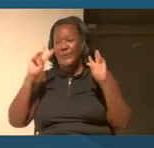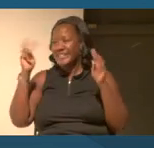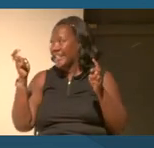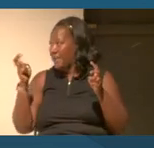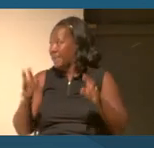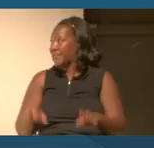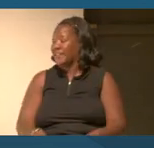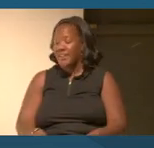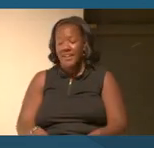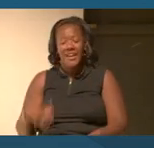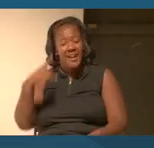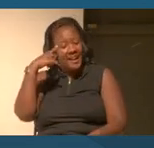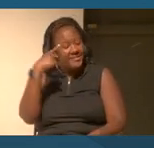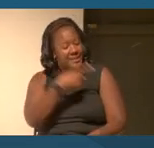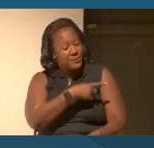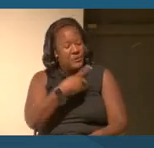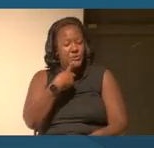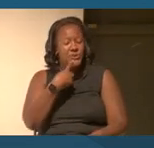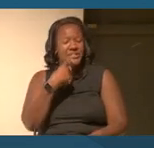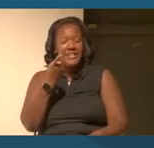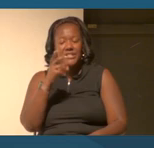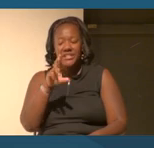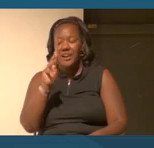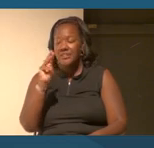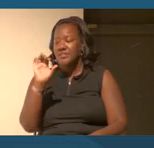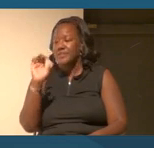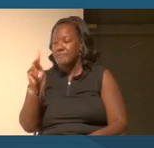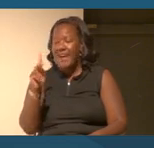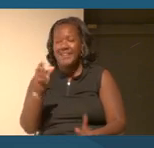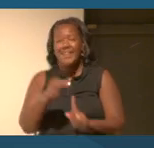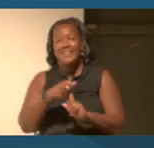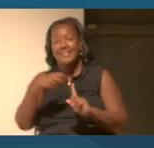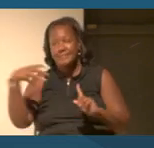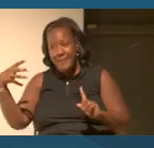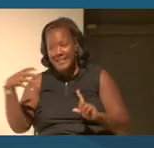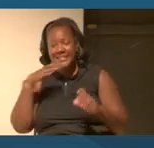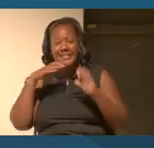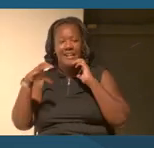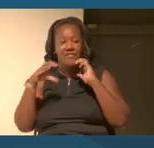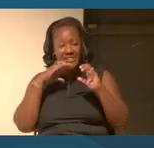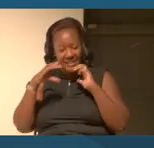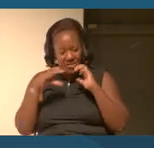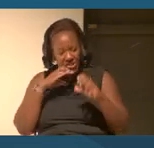I think what you just said, Dr Mack about expanding the conversation, the colorism conversation